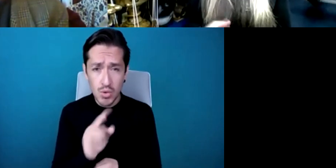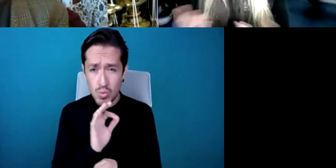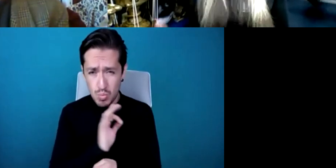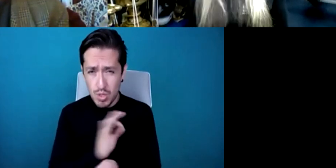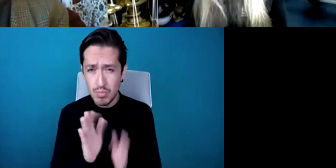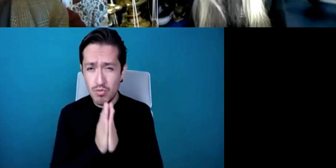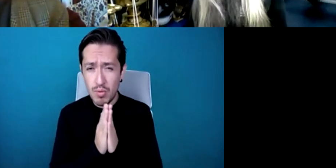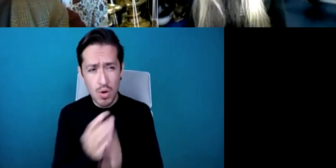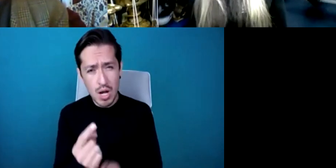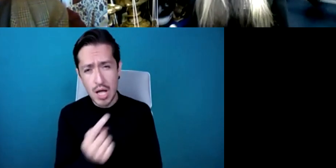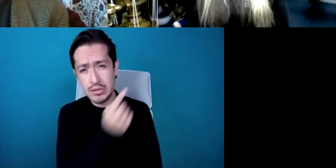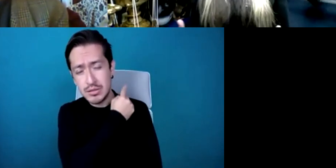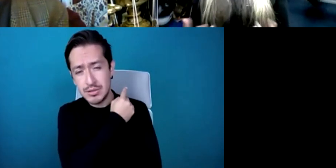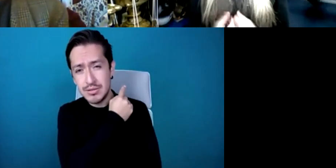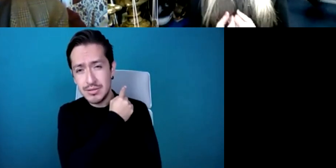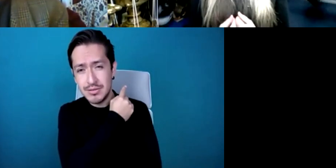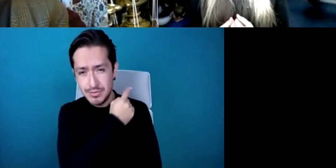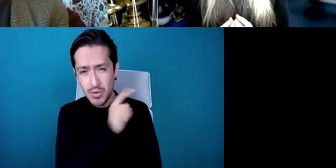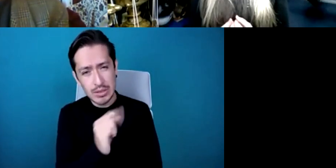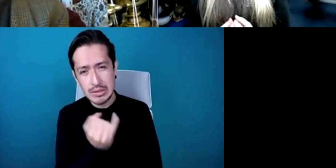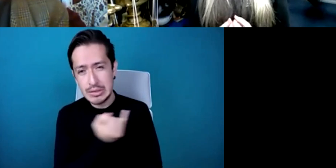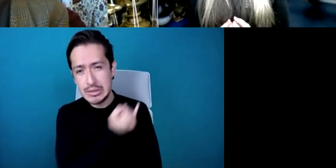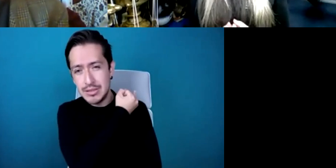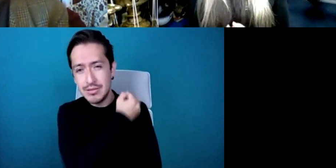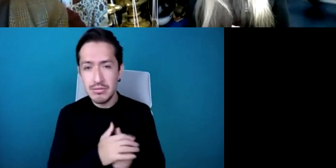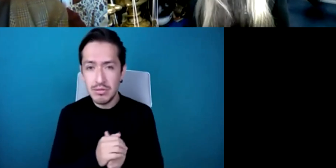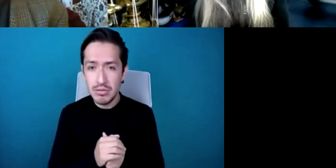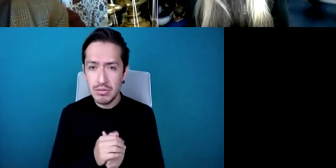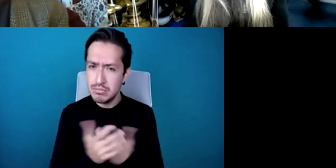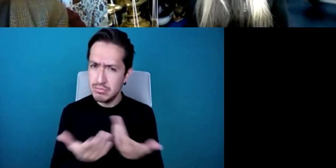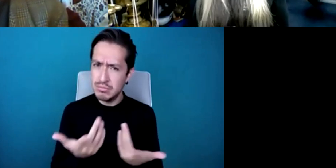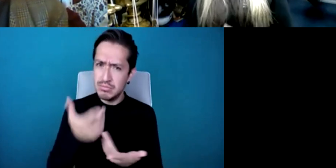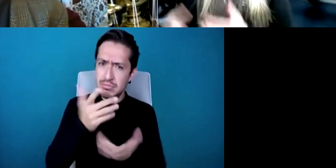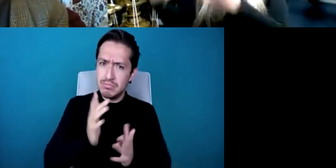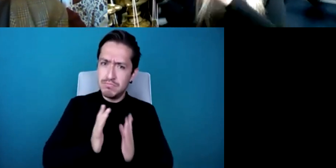unfounded to be honest and I said to him well I'd be very happy to set my instruments at the